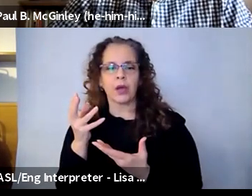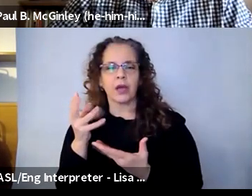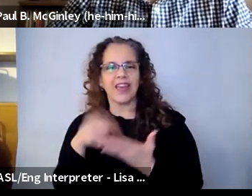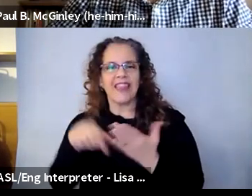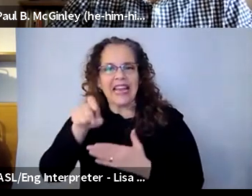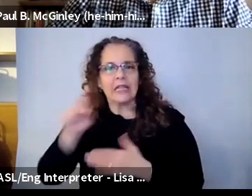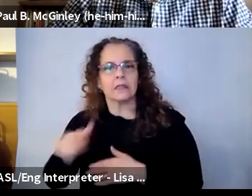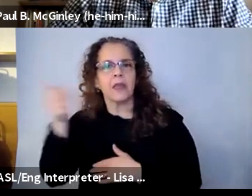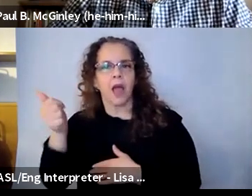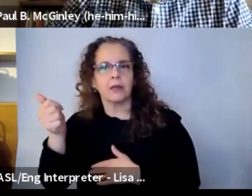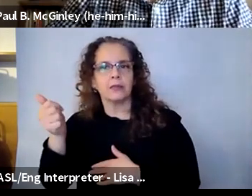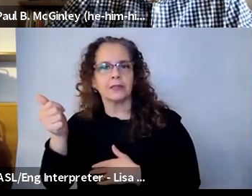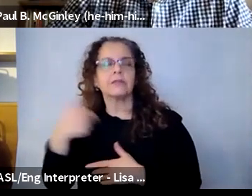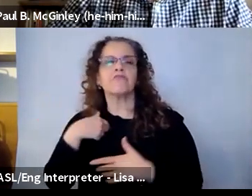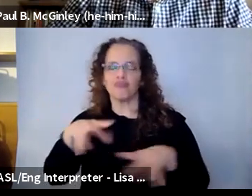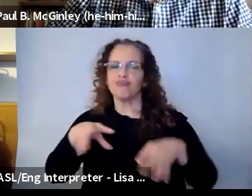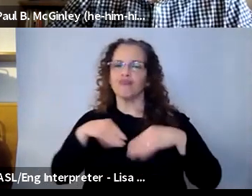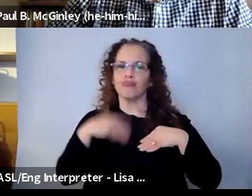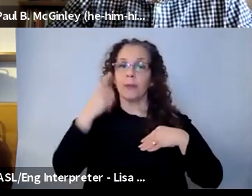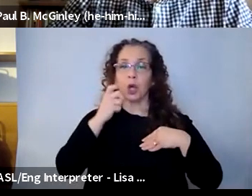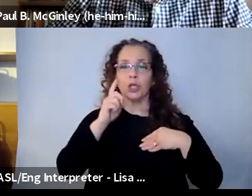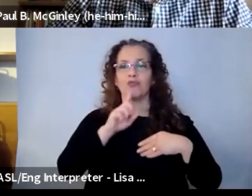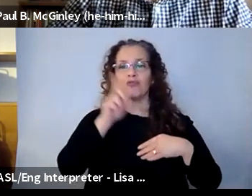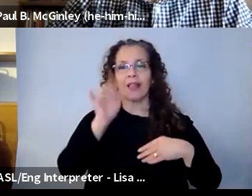session, right? We're also teaching them how to be flexible